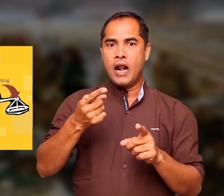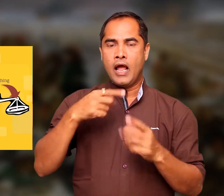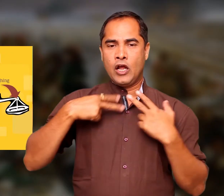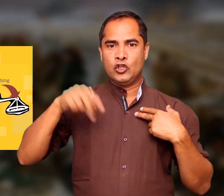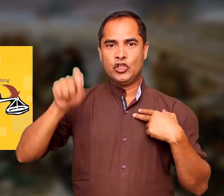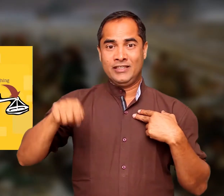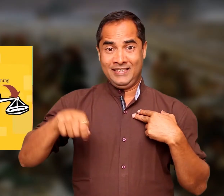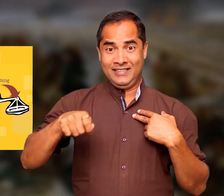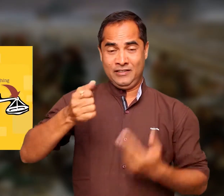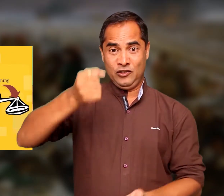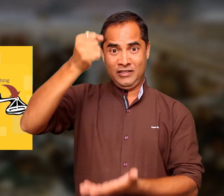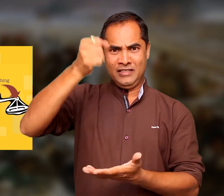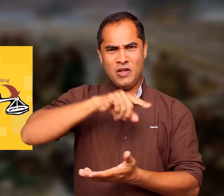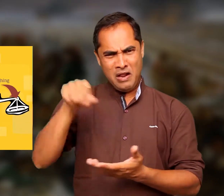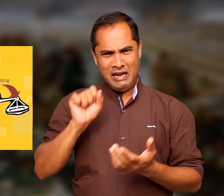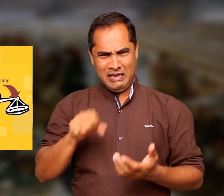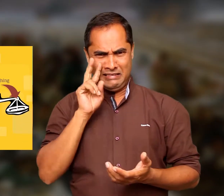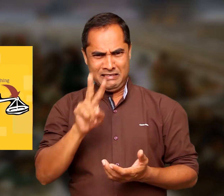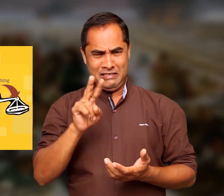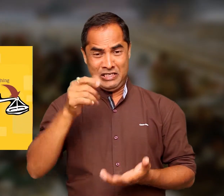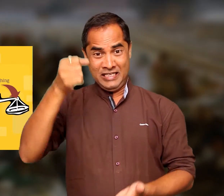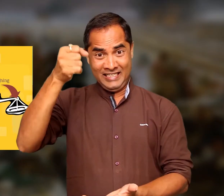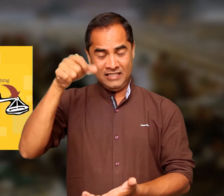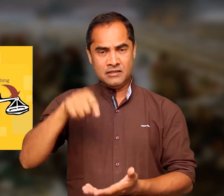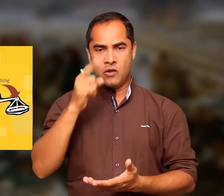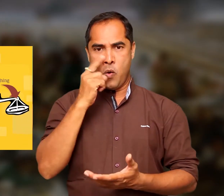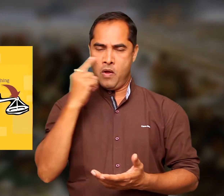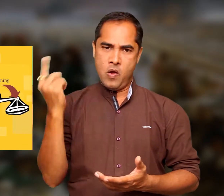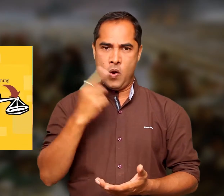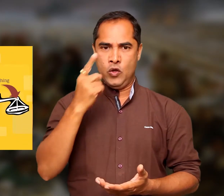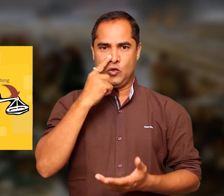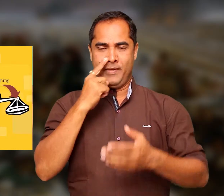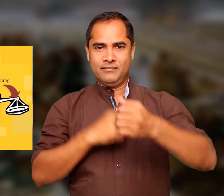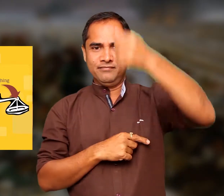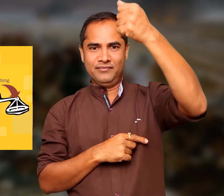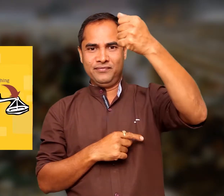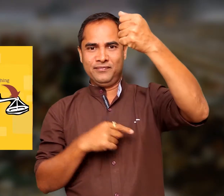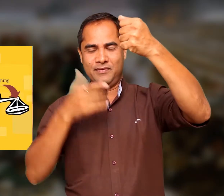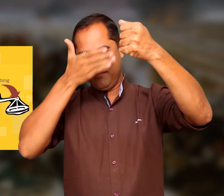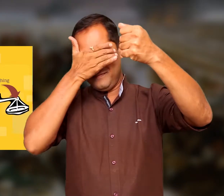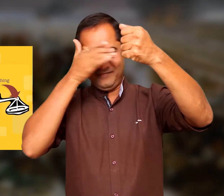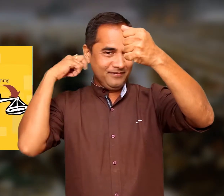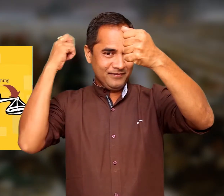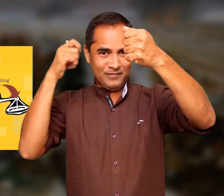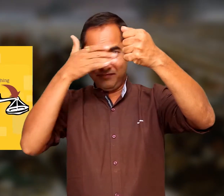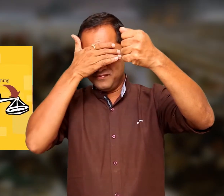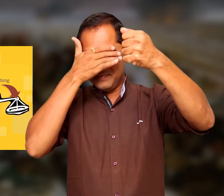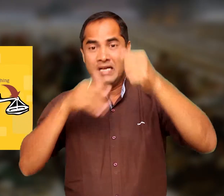justice and the Republic.